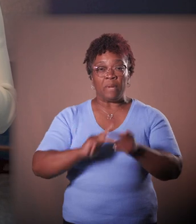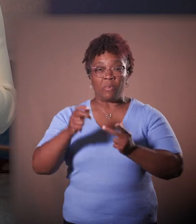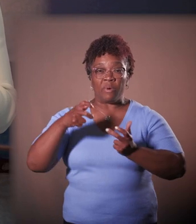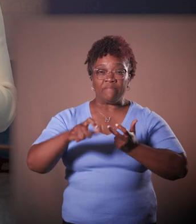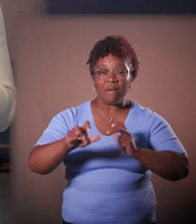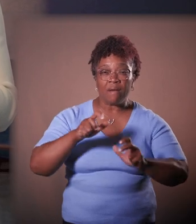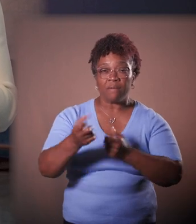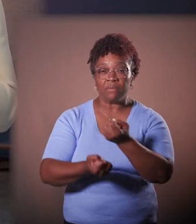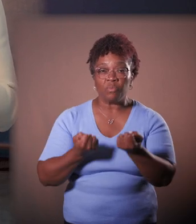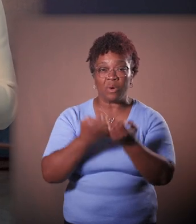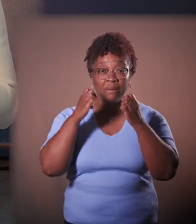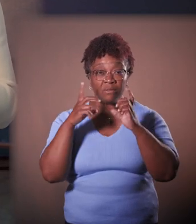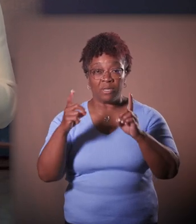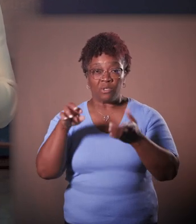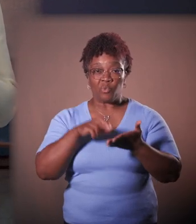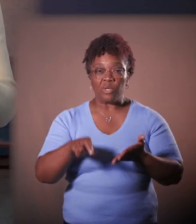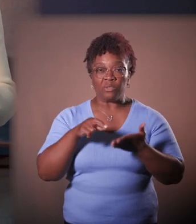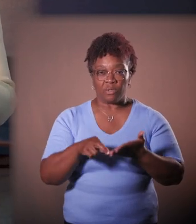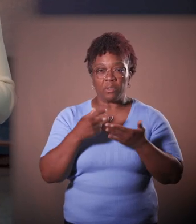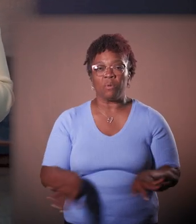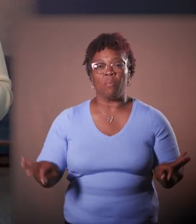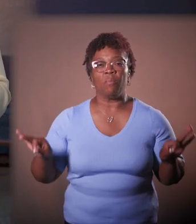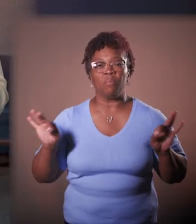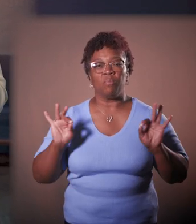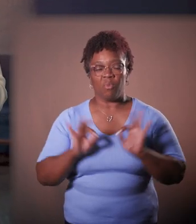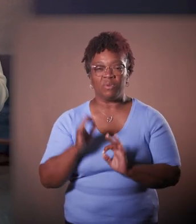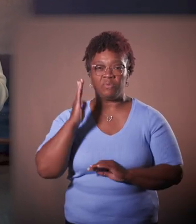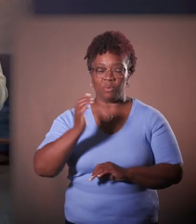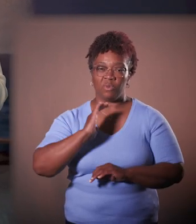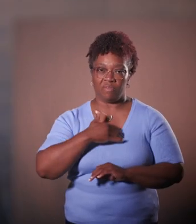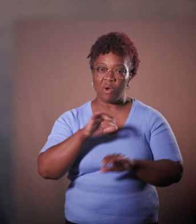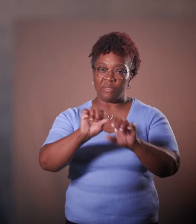in education and in research are vital to the future of our society.